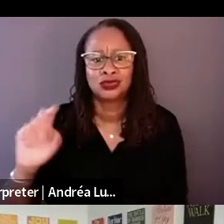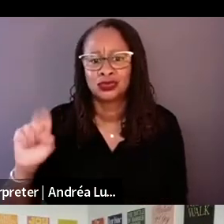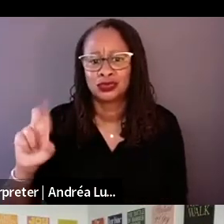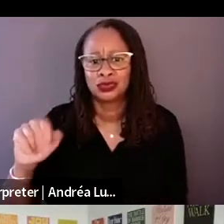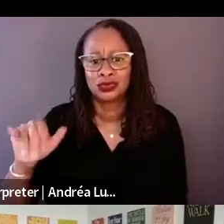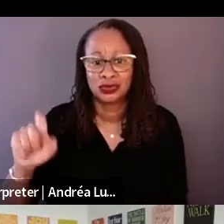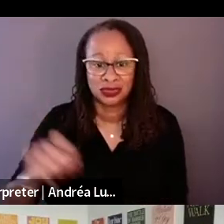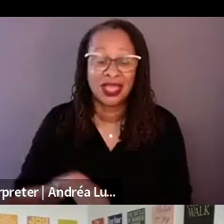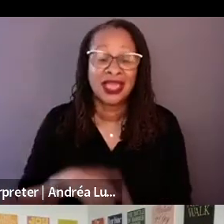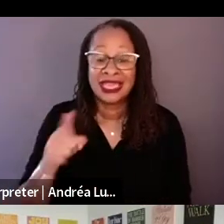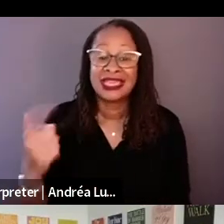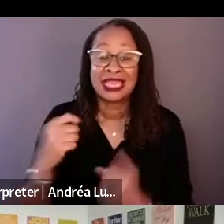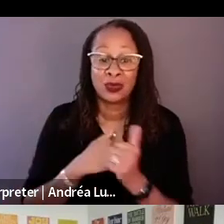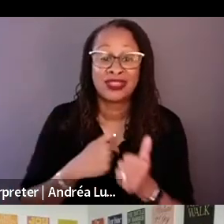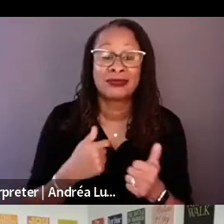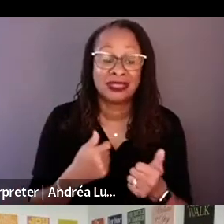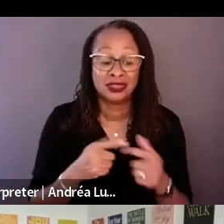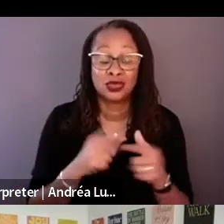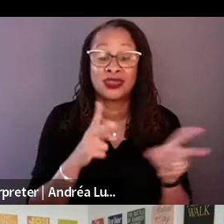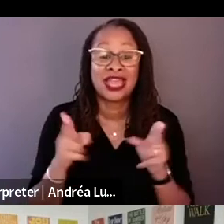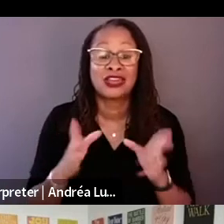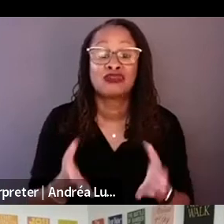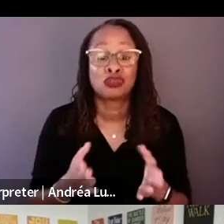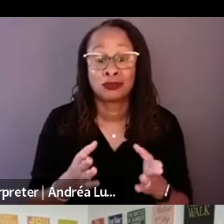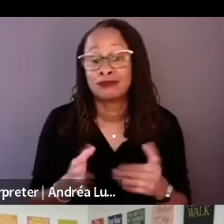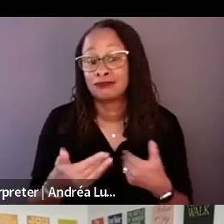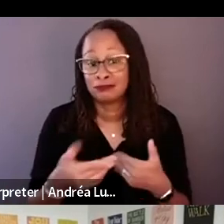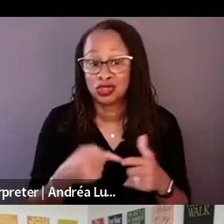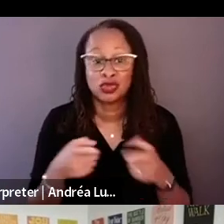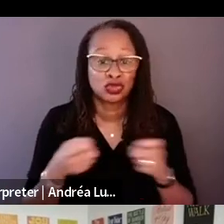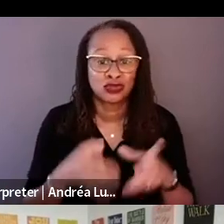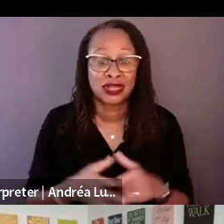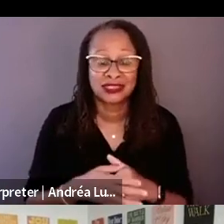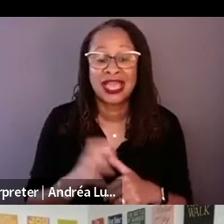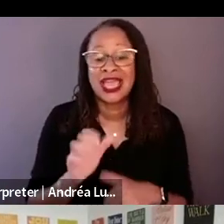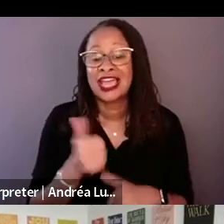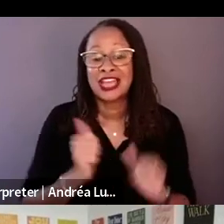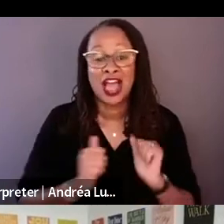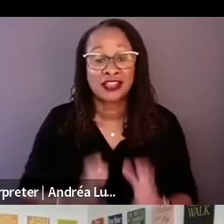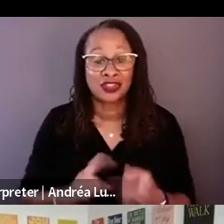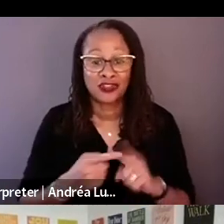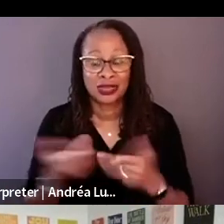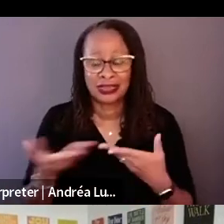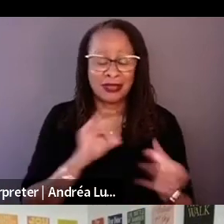And an actor friend of mine gave me the other feedback, and I used those two things. That was very helpful.